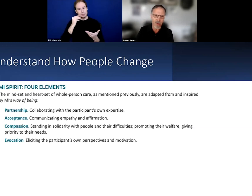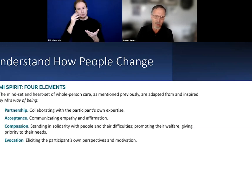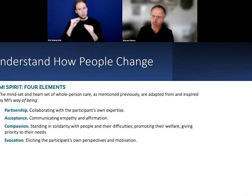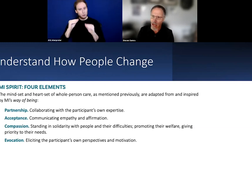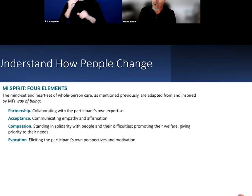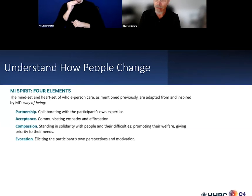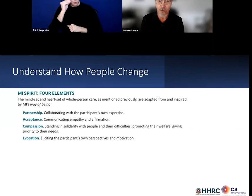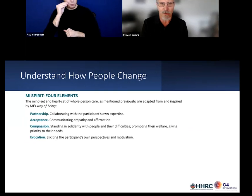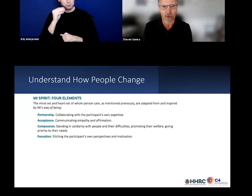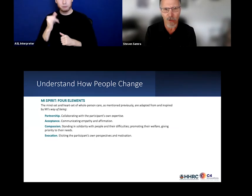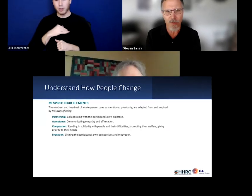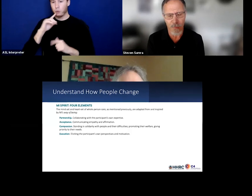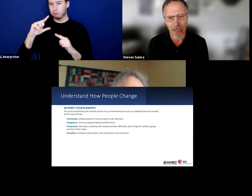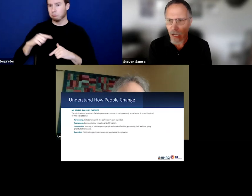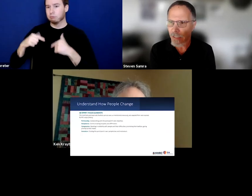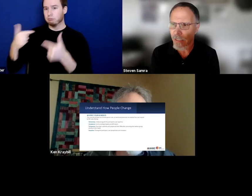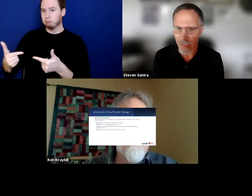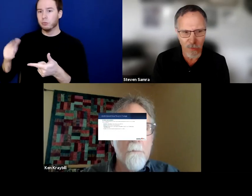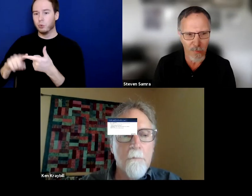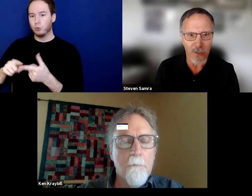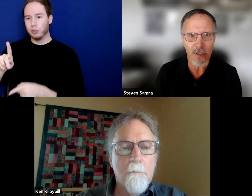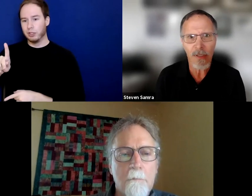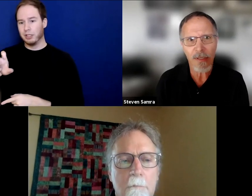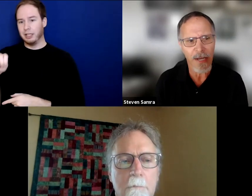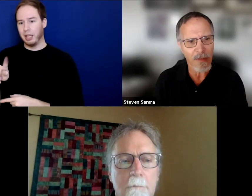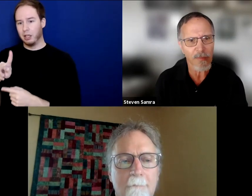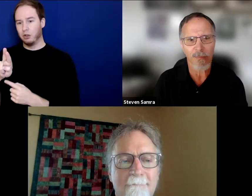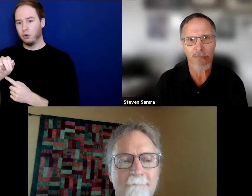And with that, I'm gonna turn this over to my colleague, Ken Kraybill. Ken.